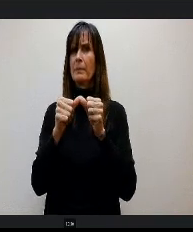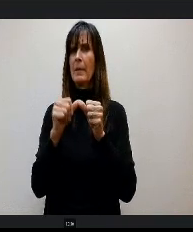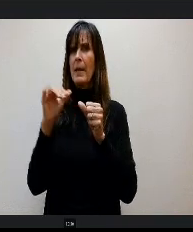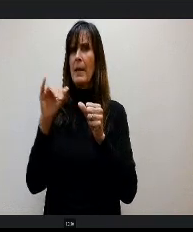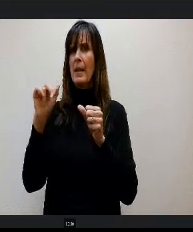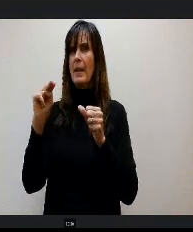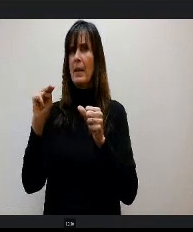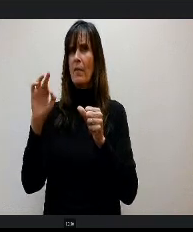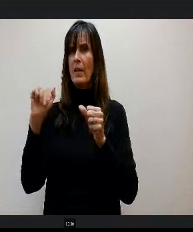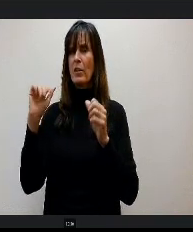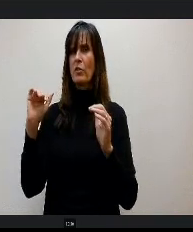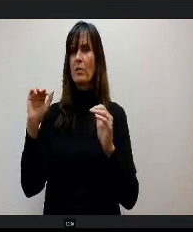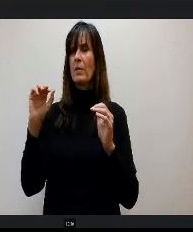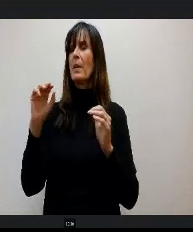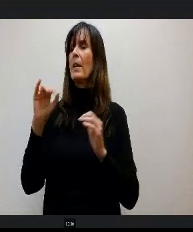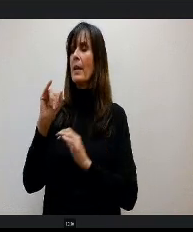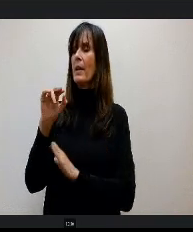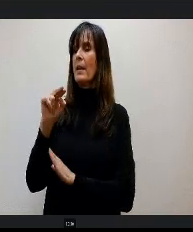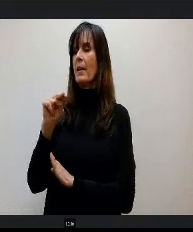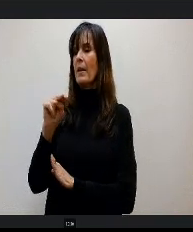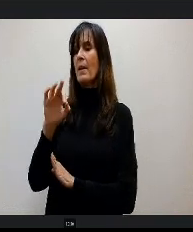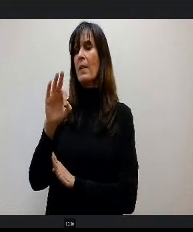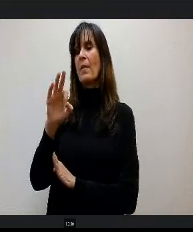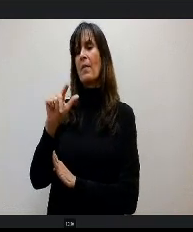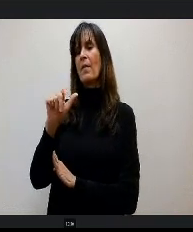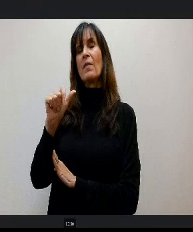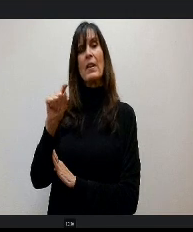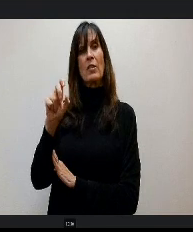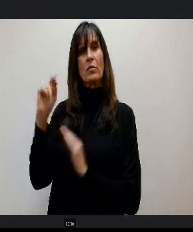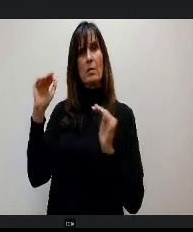our constitution in Colorado says that the base per pupil funding